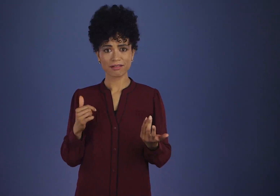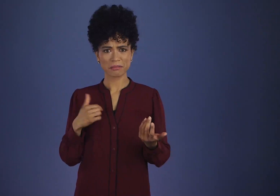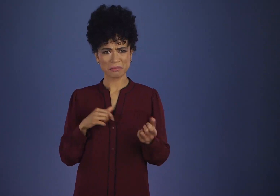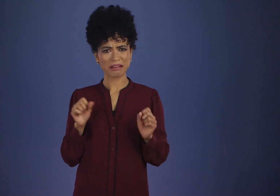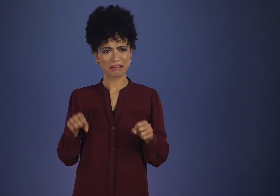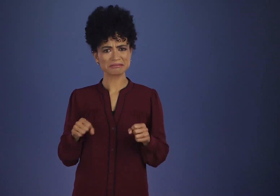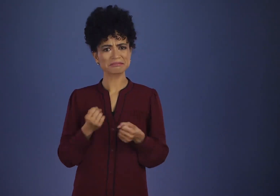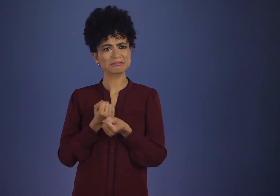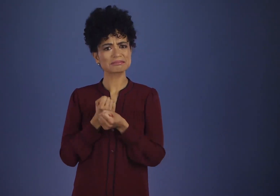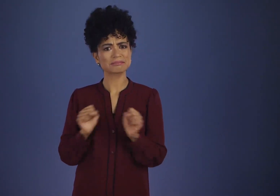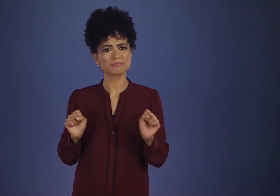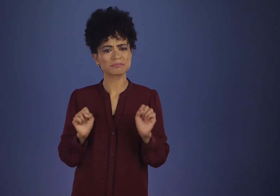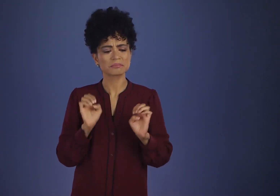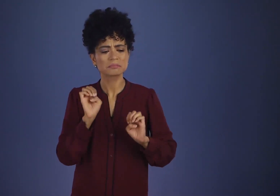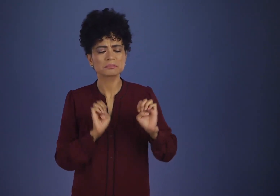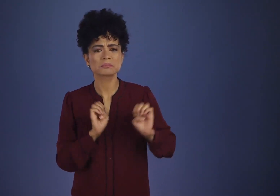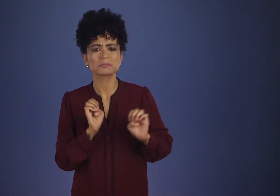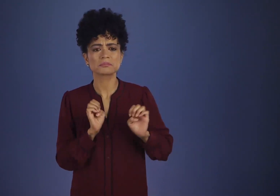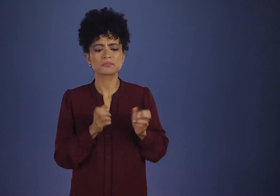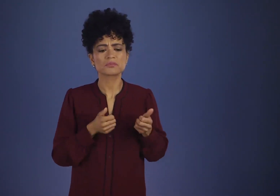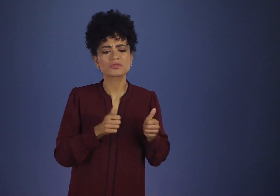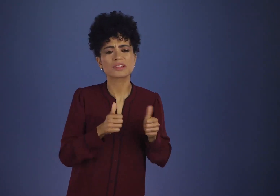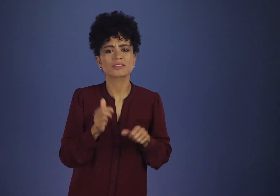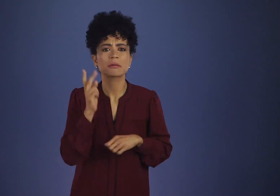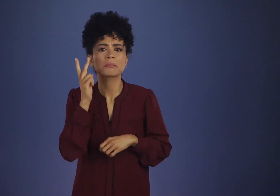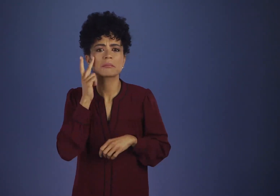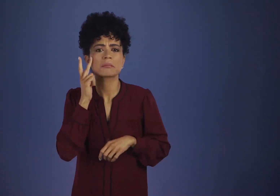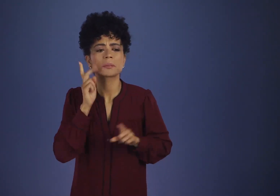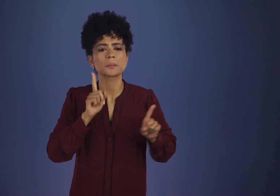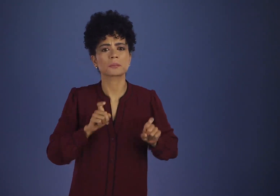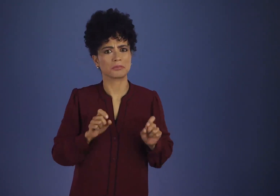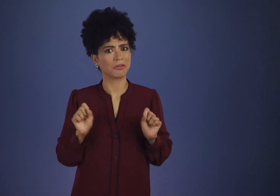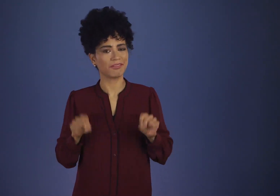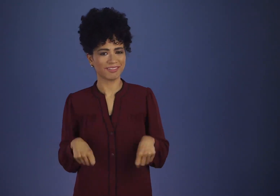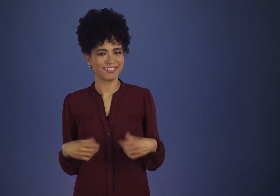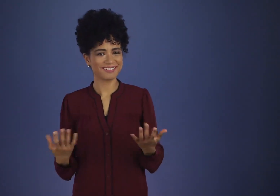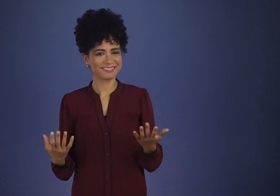We had discovered that there was perfect safety in the process of trial and error.